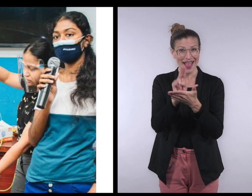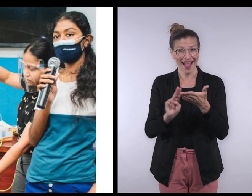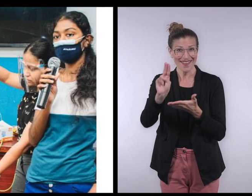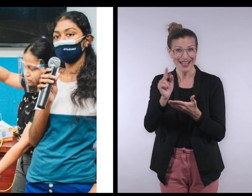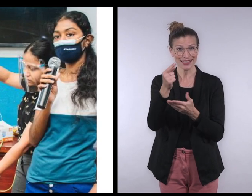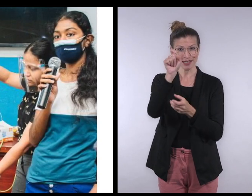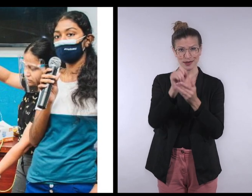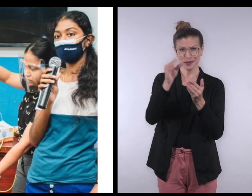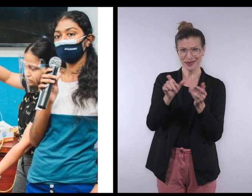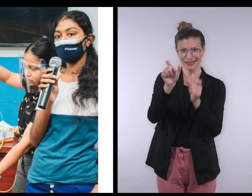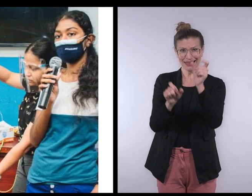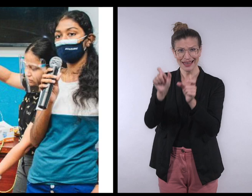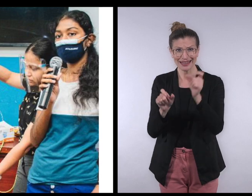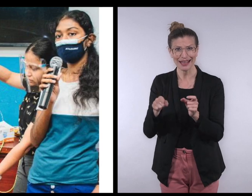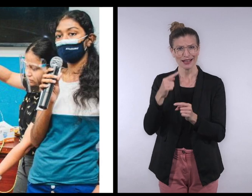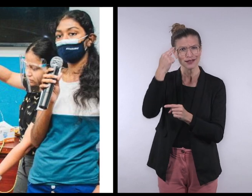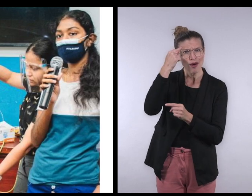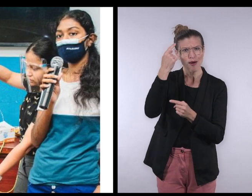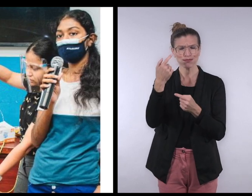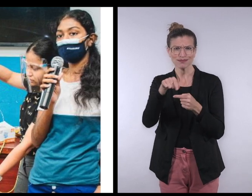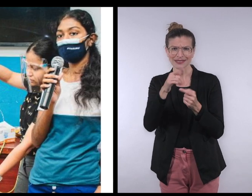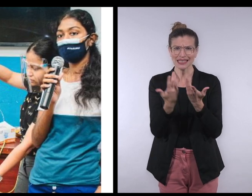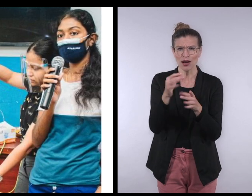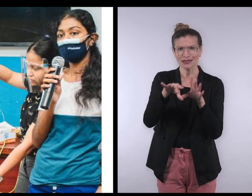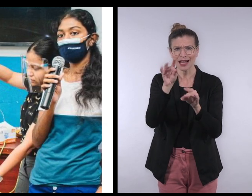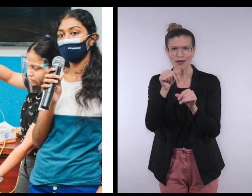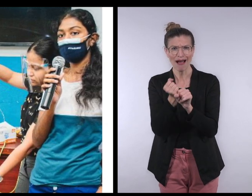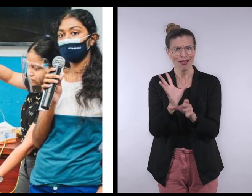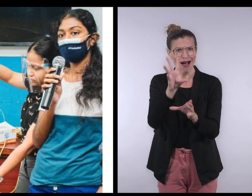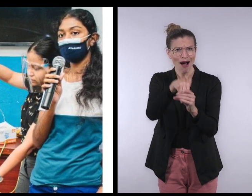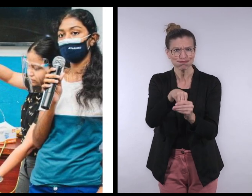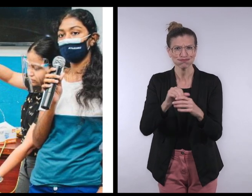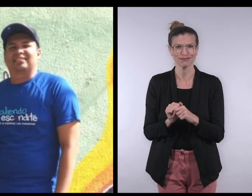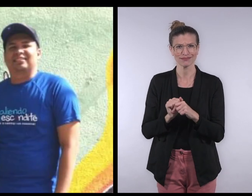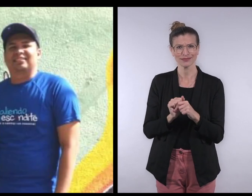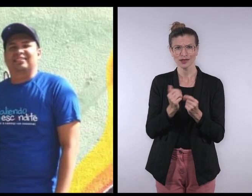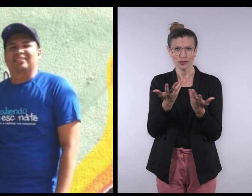Young university students are selected through a selection criteria process,